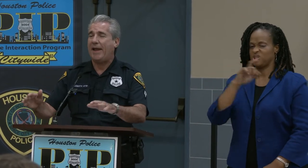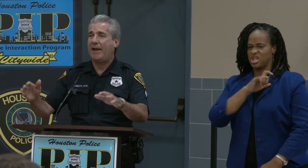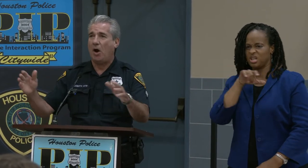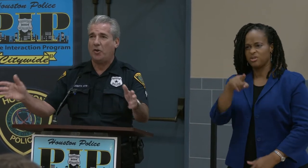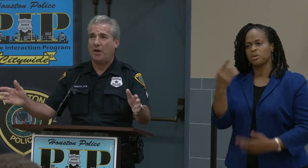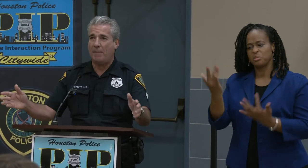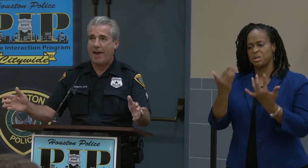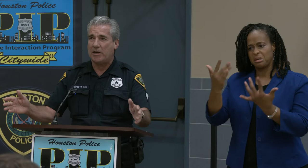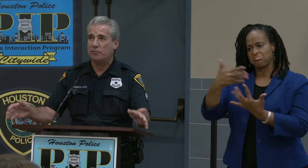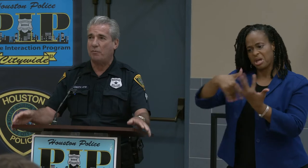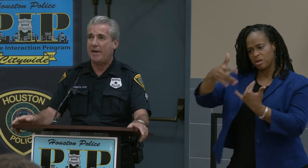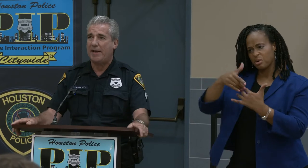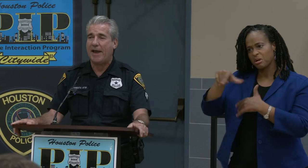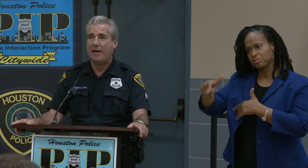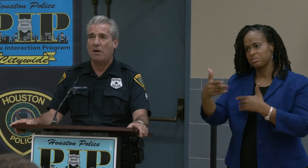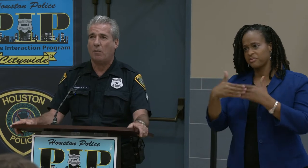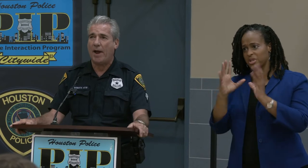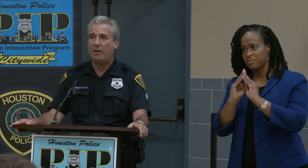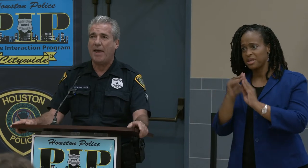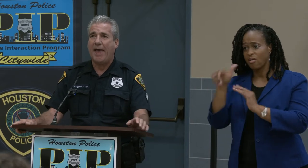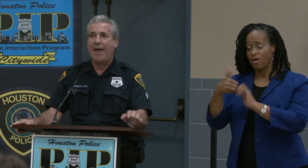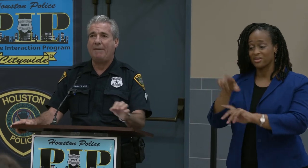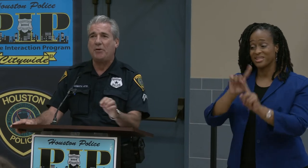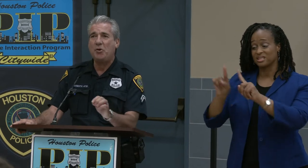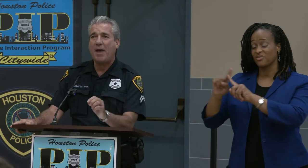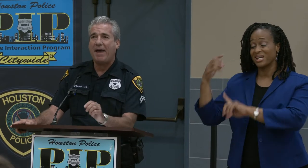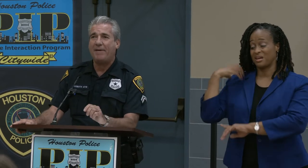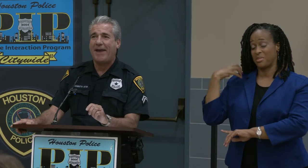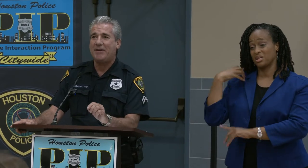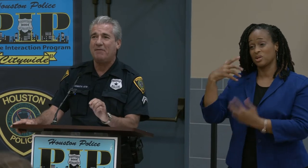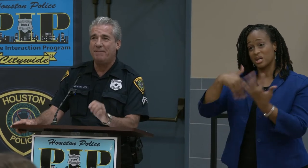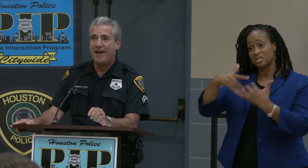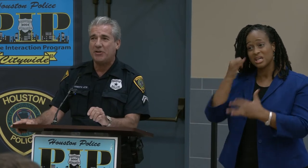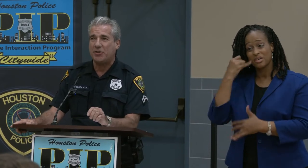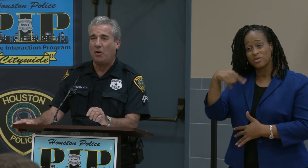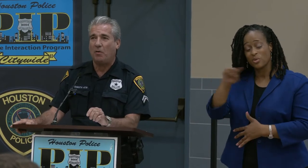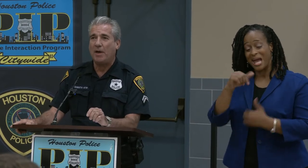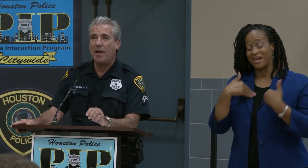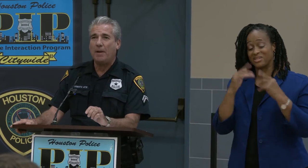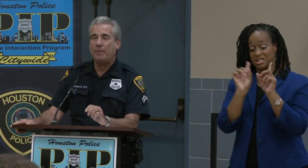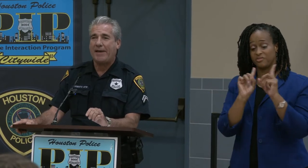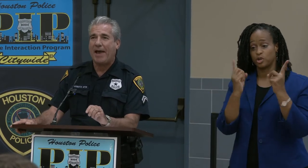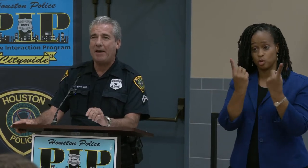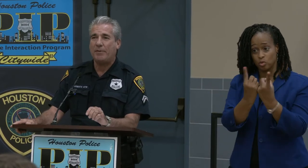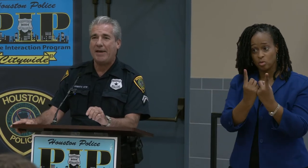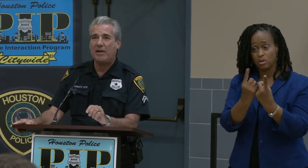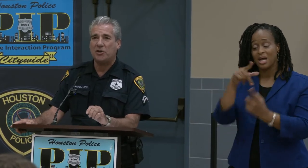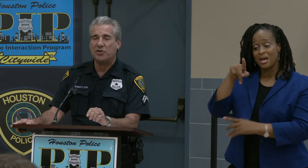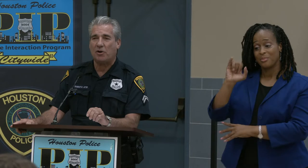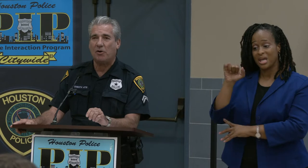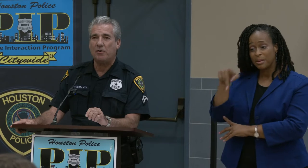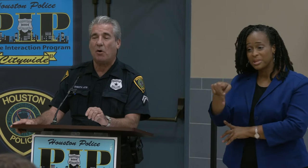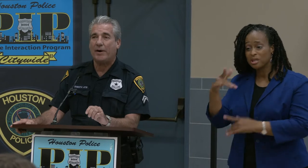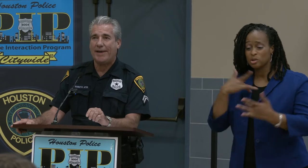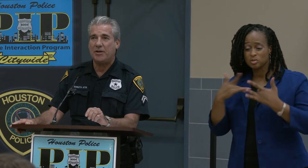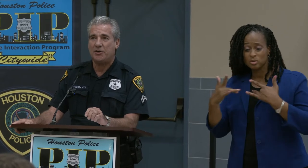and all the commanders will be hanging around and if you have a divisional PIP concern or issue,